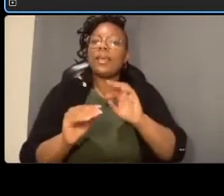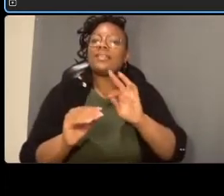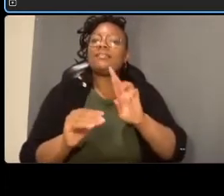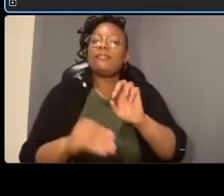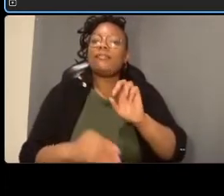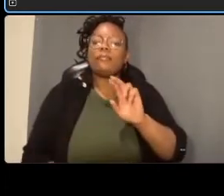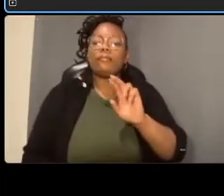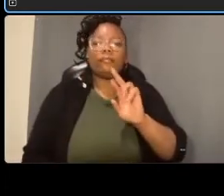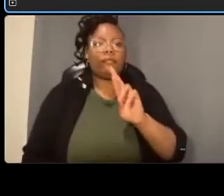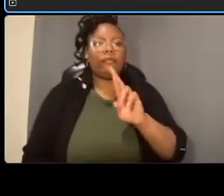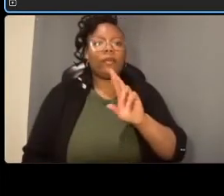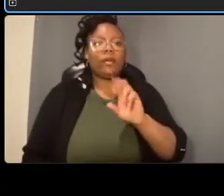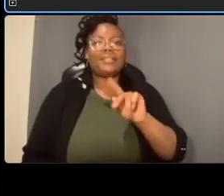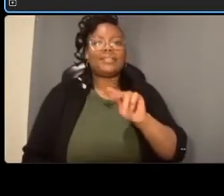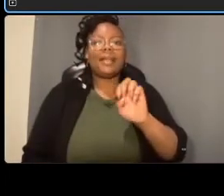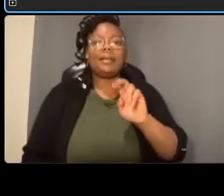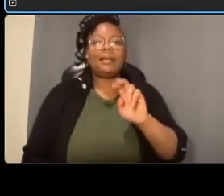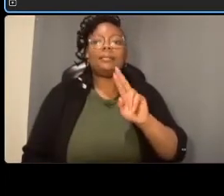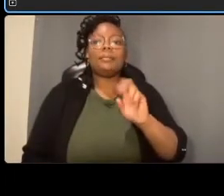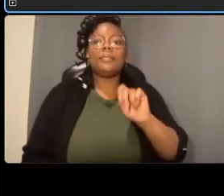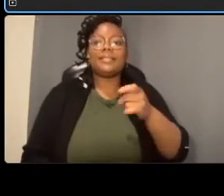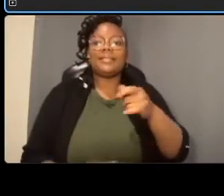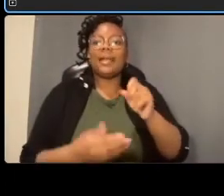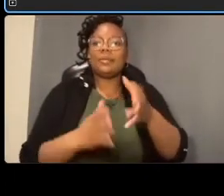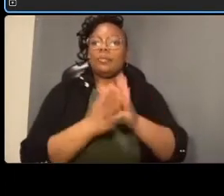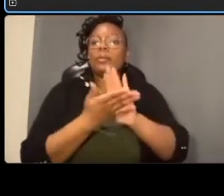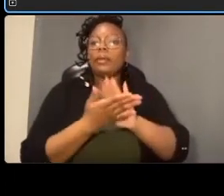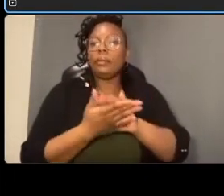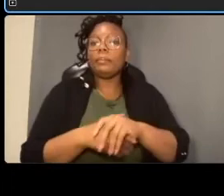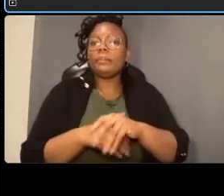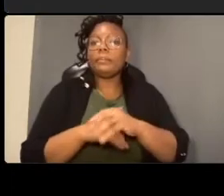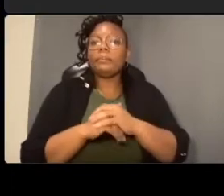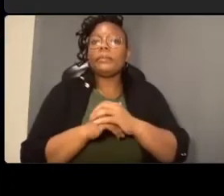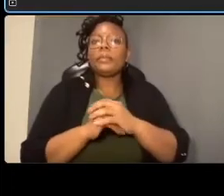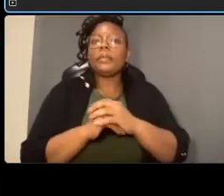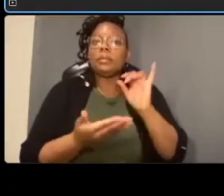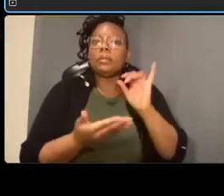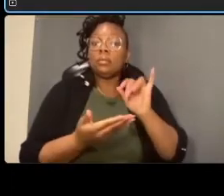so that it's a summary of drawing number eight